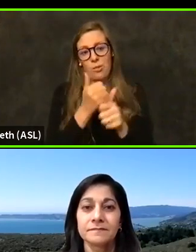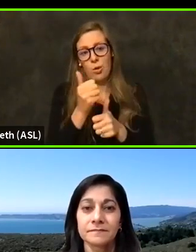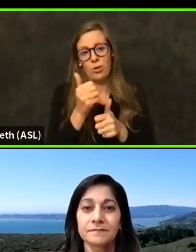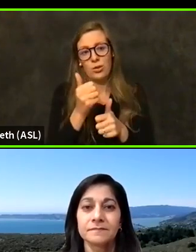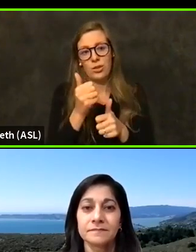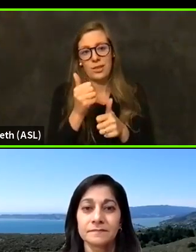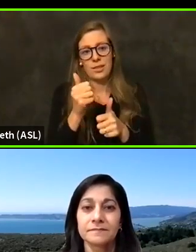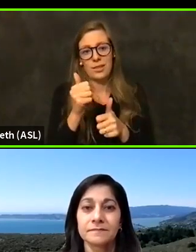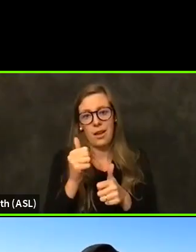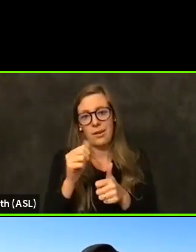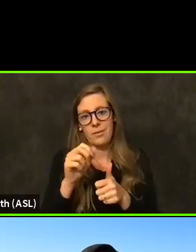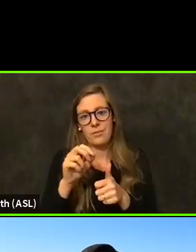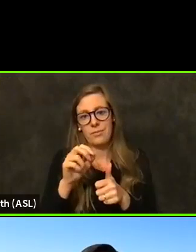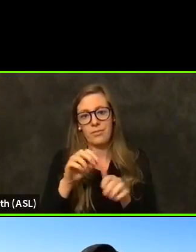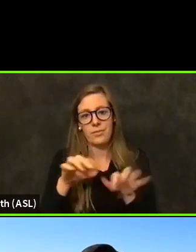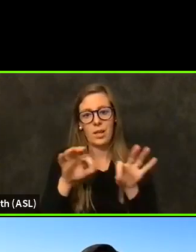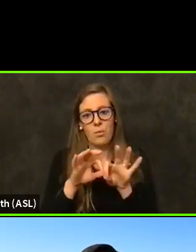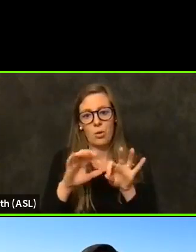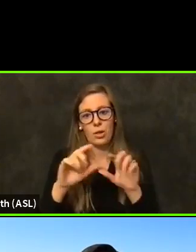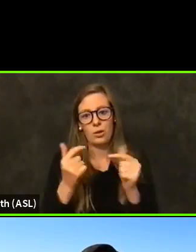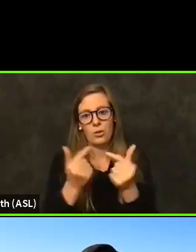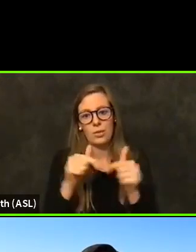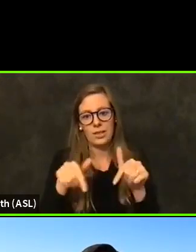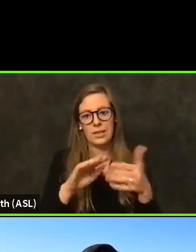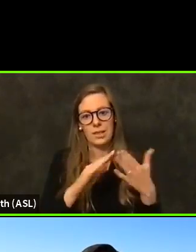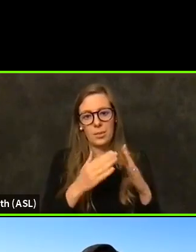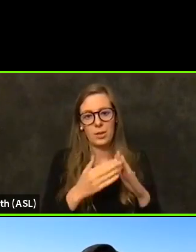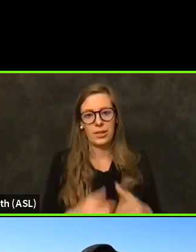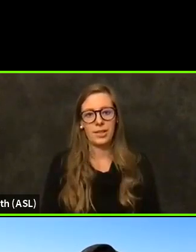one of the most important groups in our community.